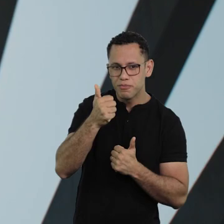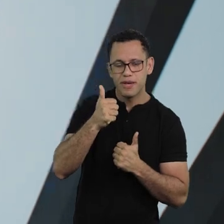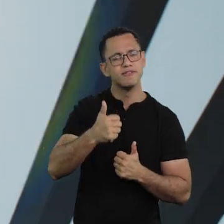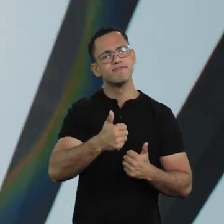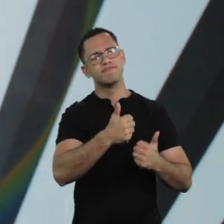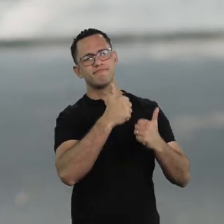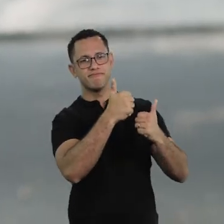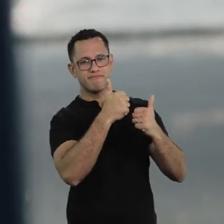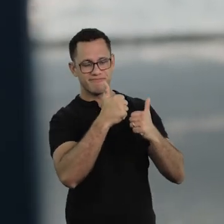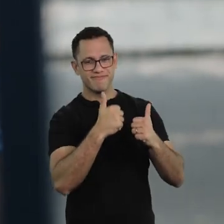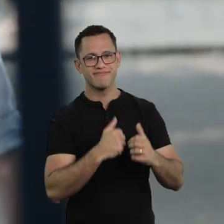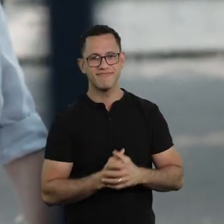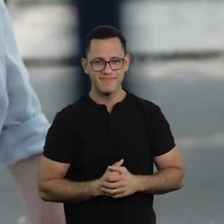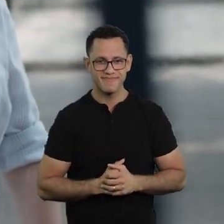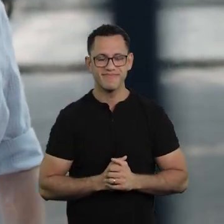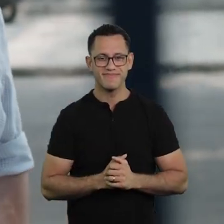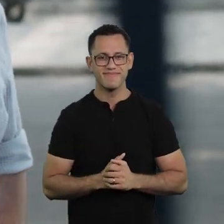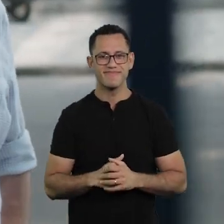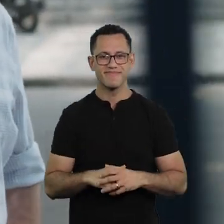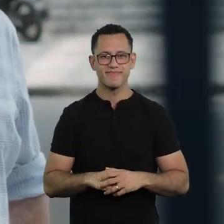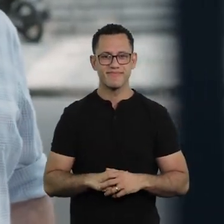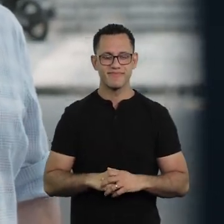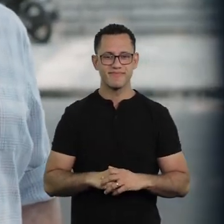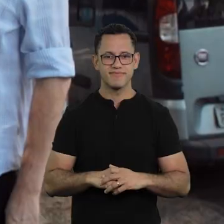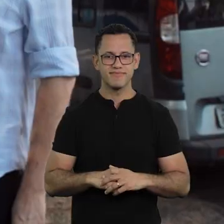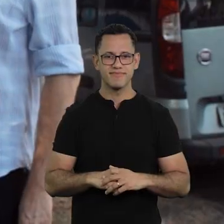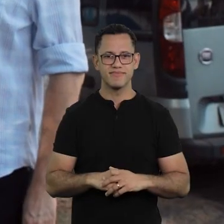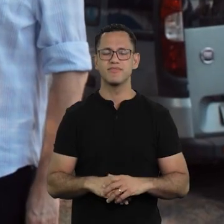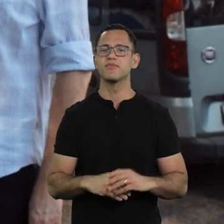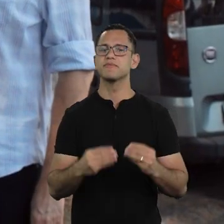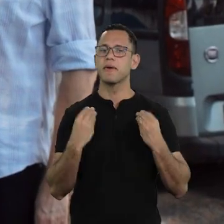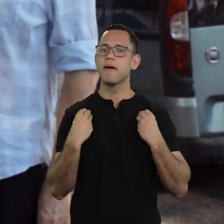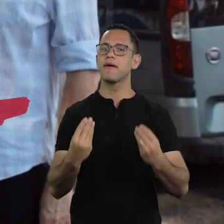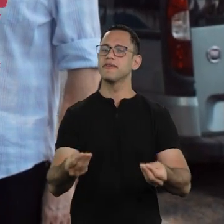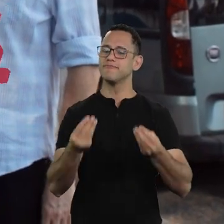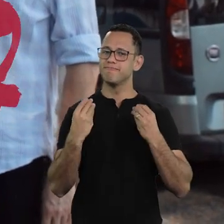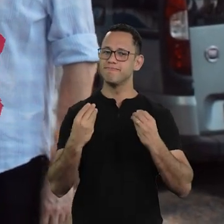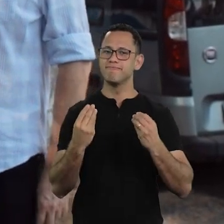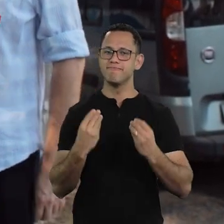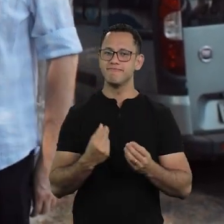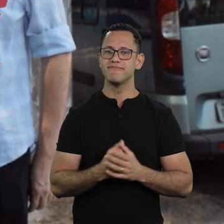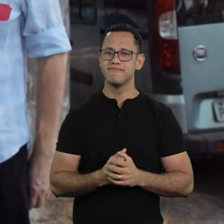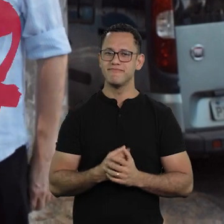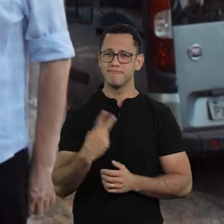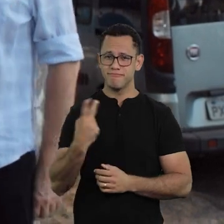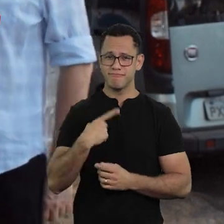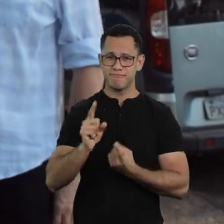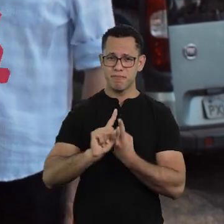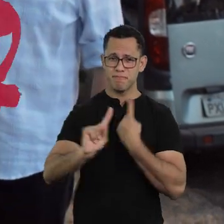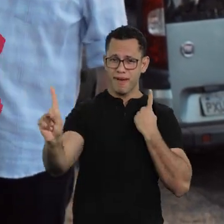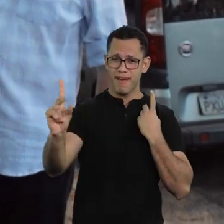What´s up, Xico? Hey man! What was that? What was that, man?